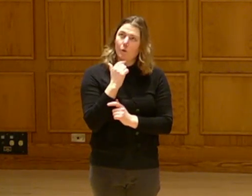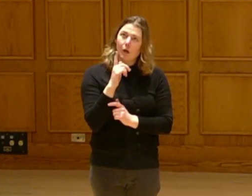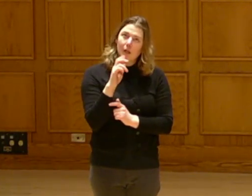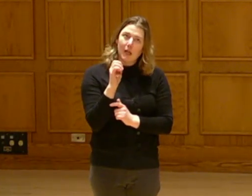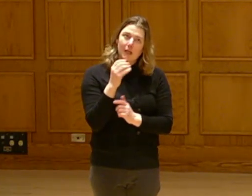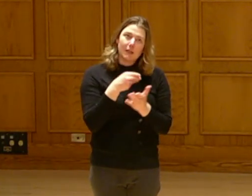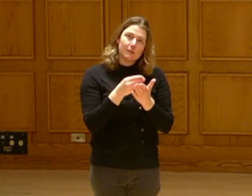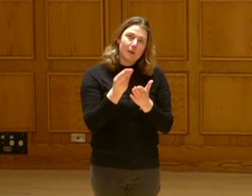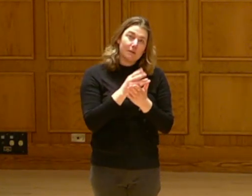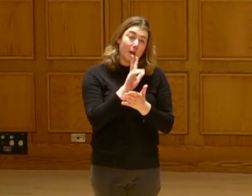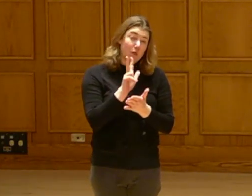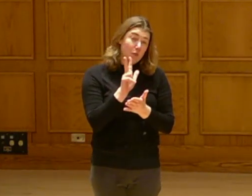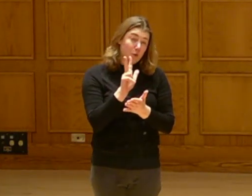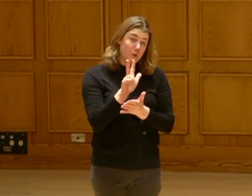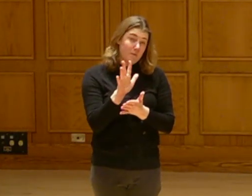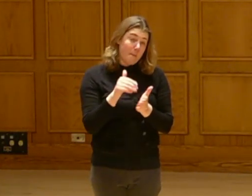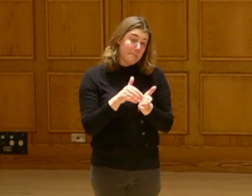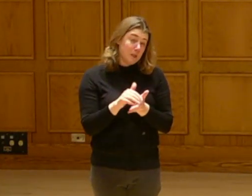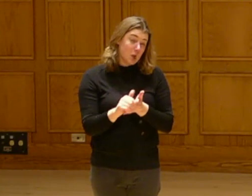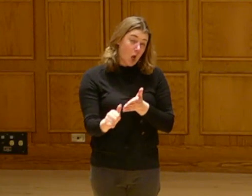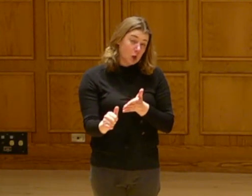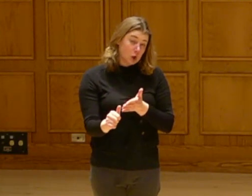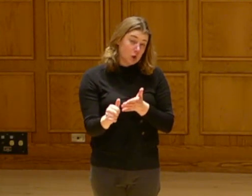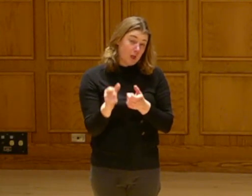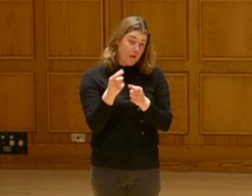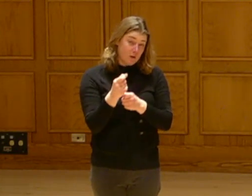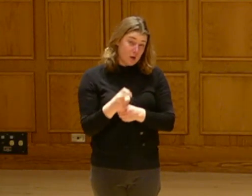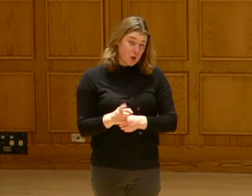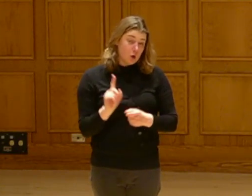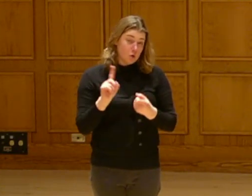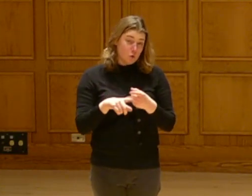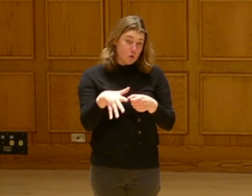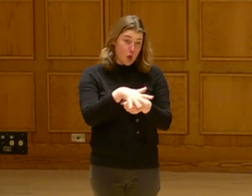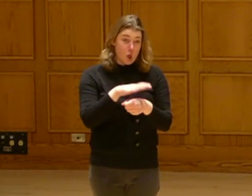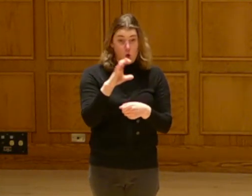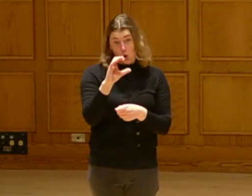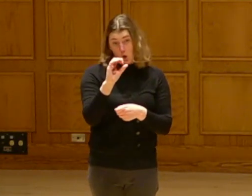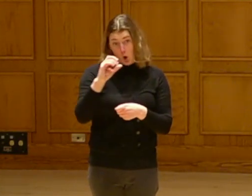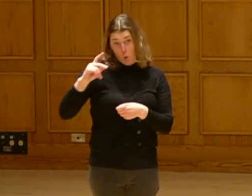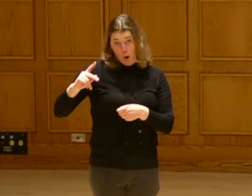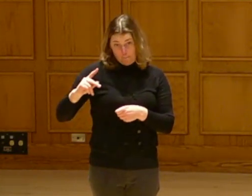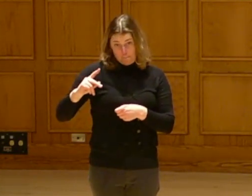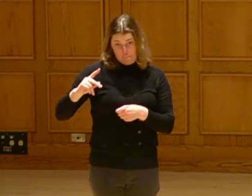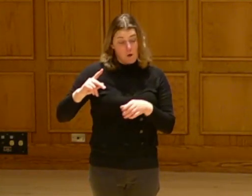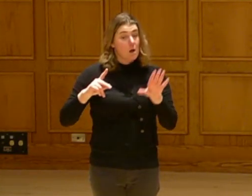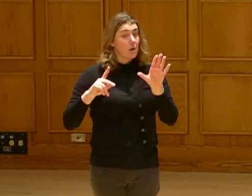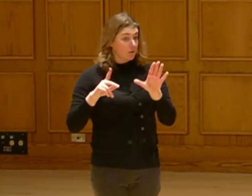I know Red Lake sends about $35 million off of the reservation to the local co-op.